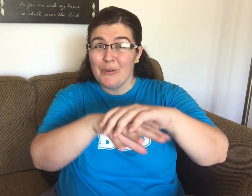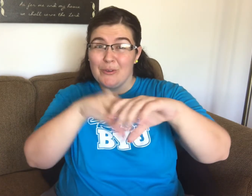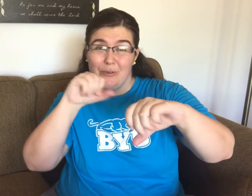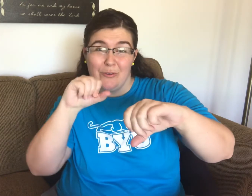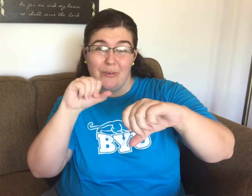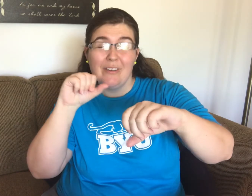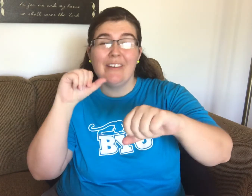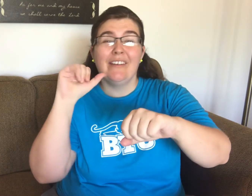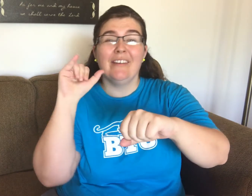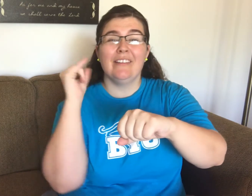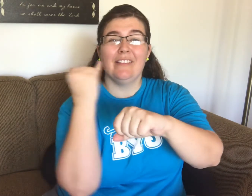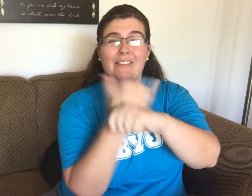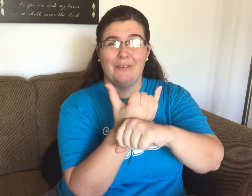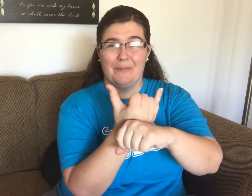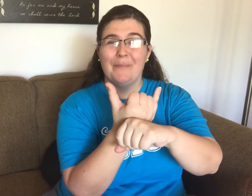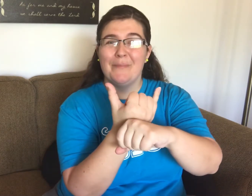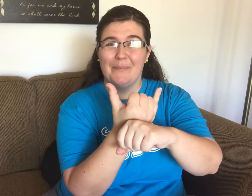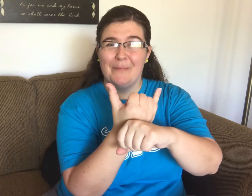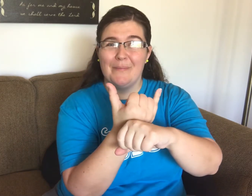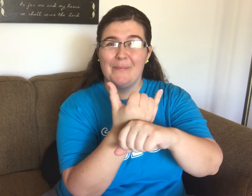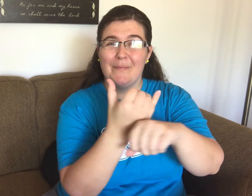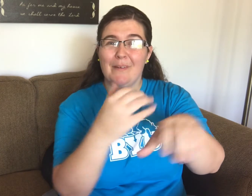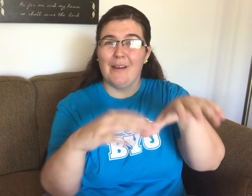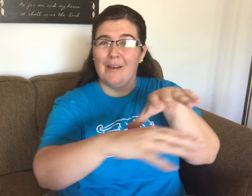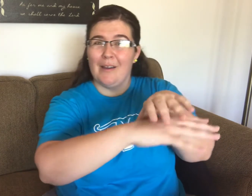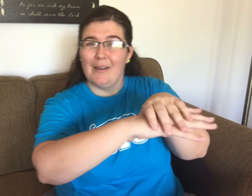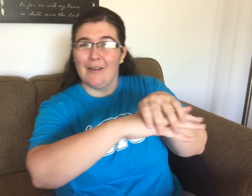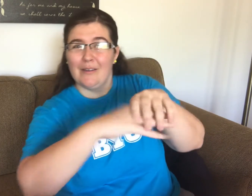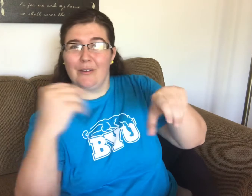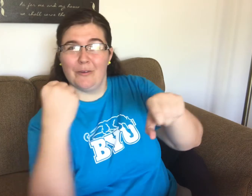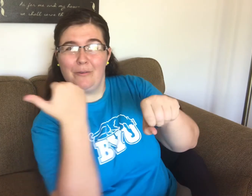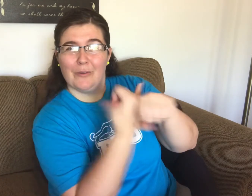Brazilian Sign Language for YOUTUBE